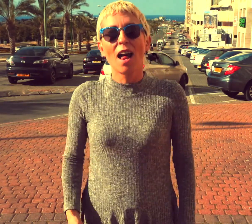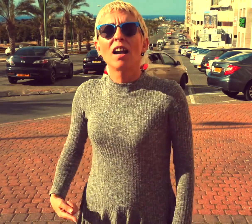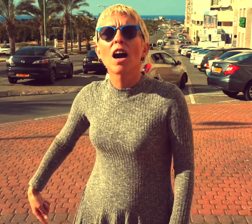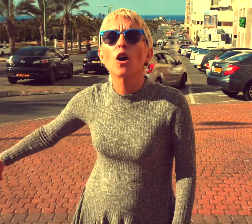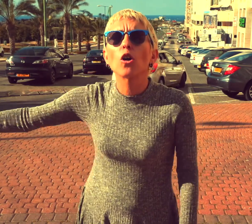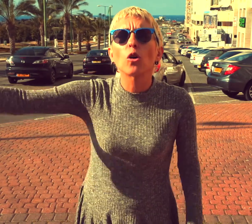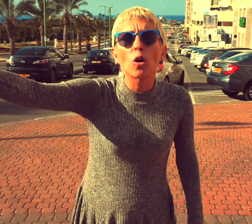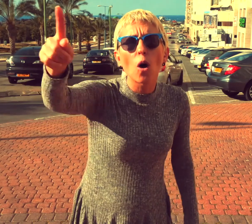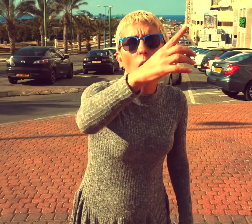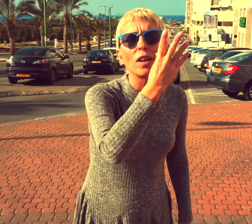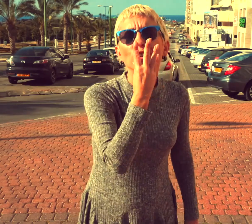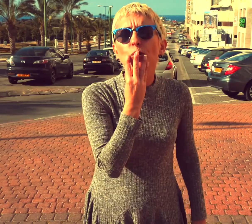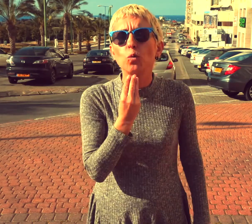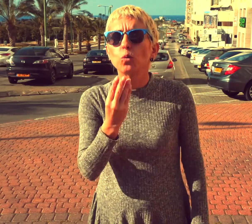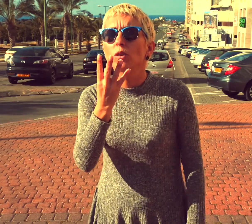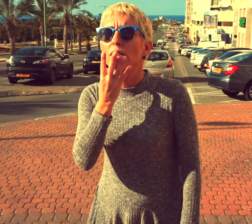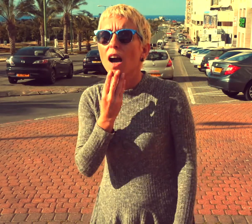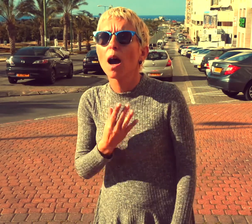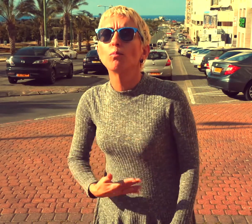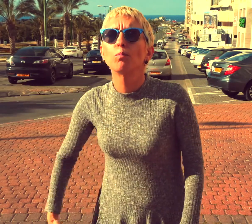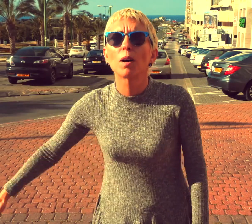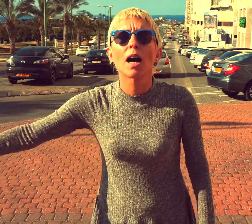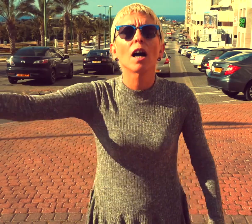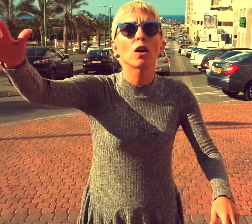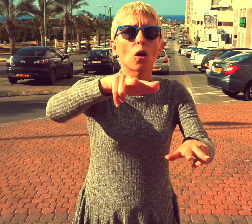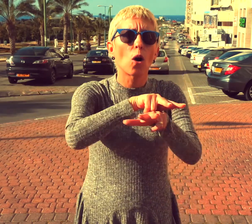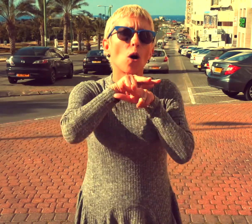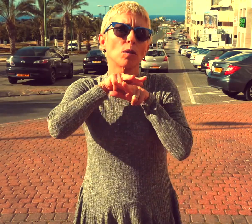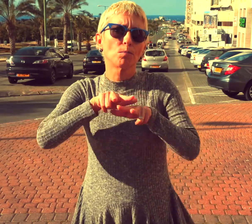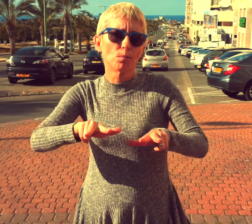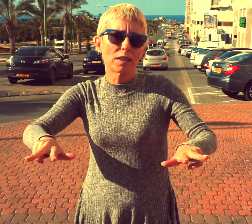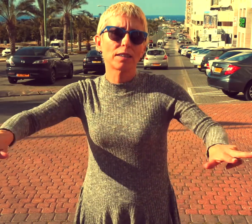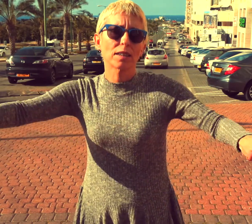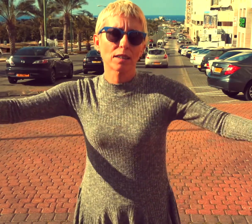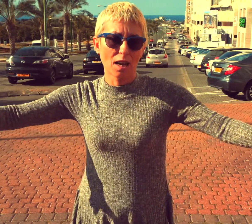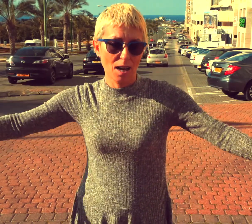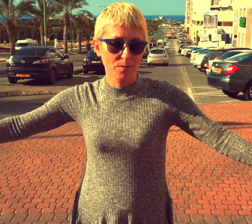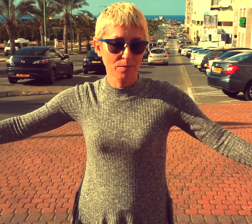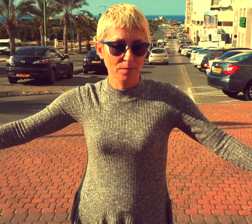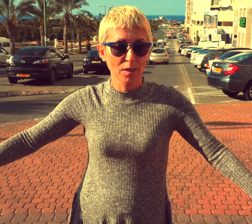In every jewish in every country